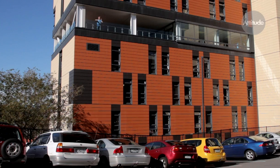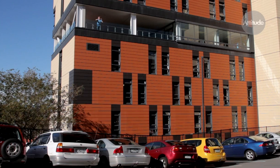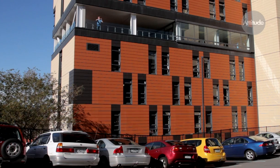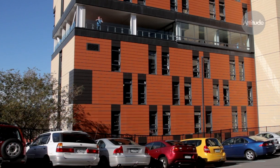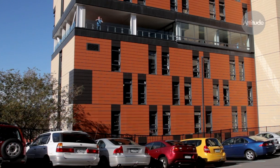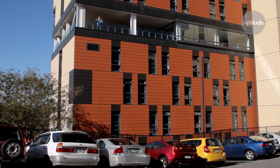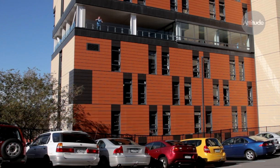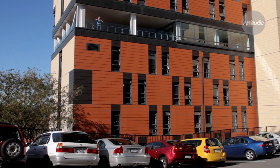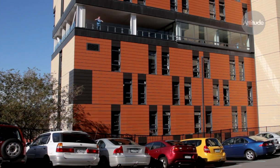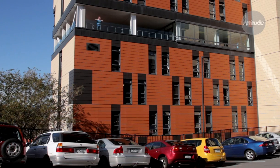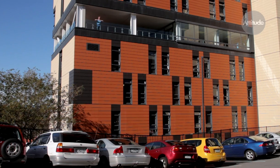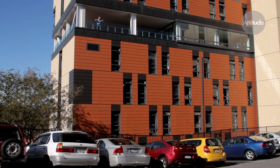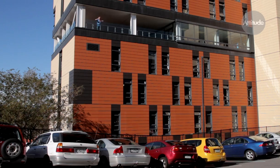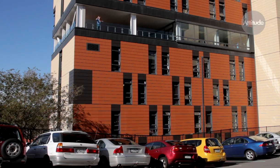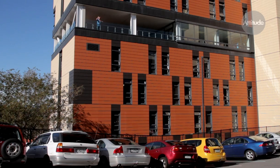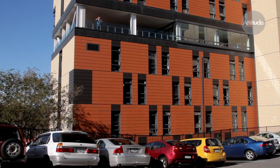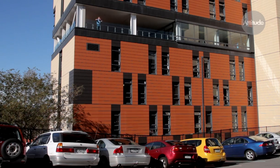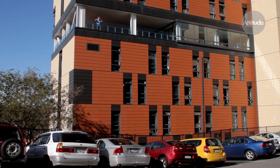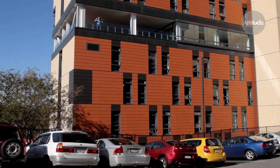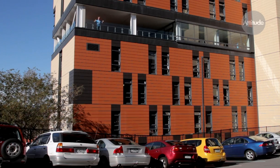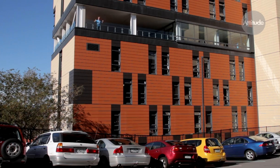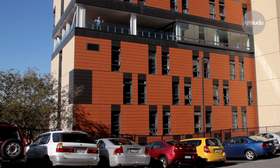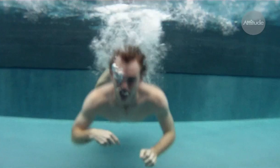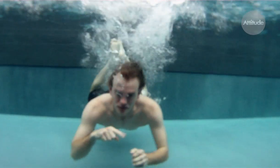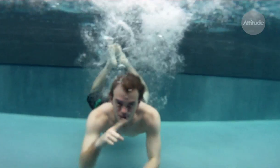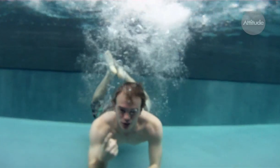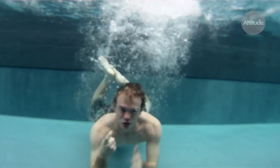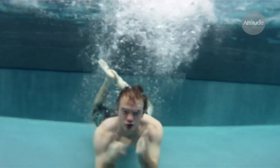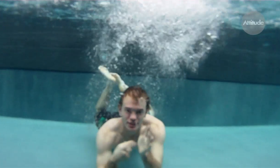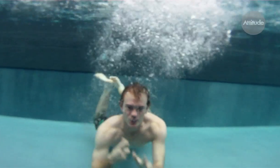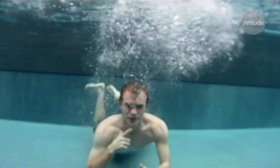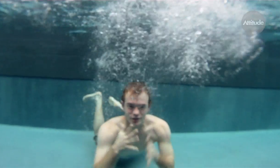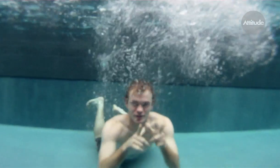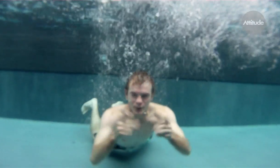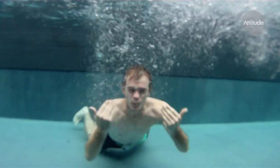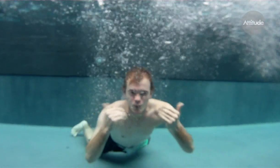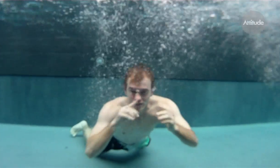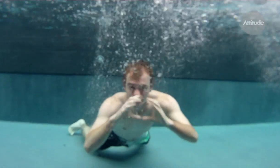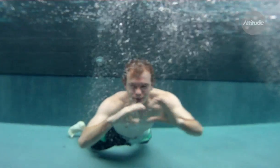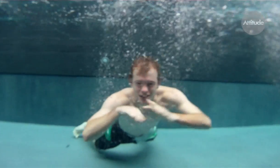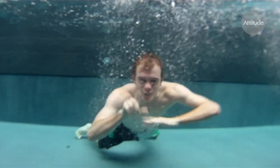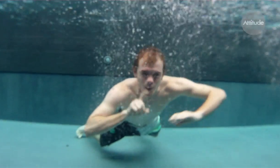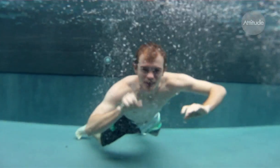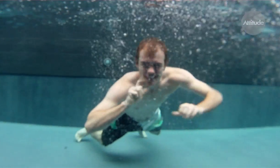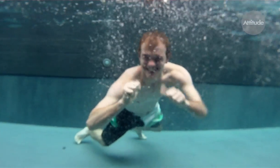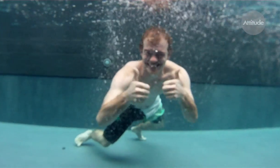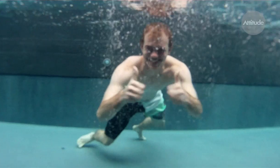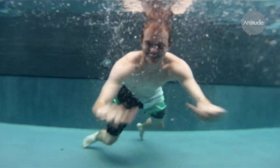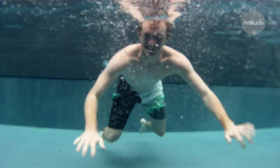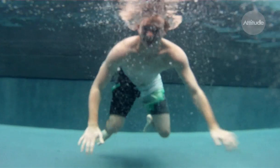You can understand sign language from a really long way away. You can even communicate under water – awesome!